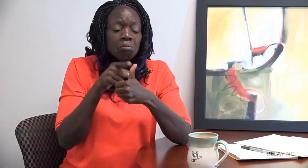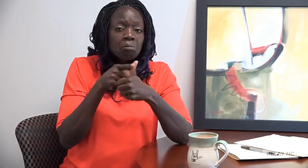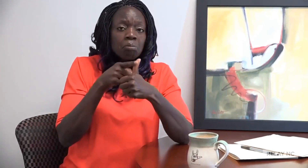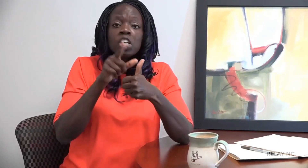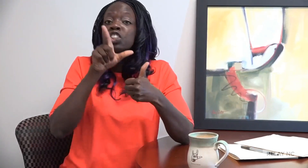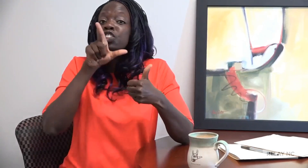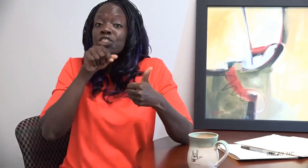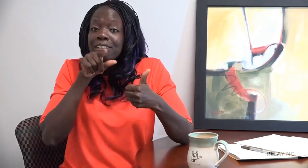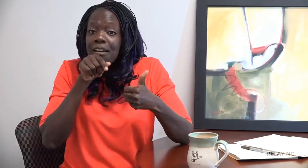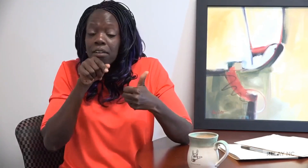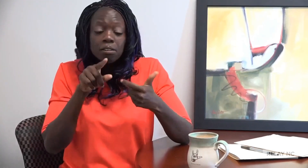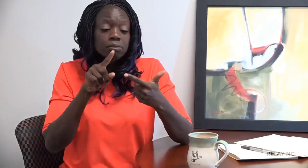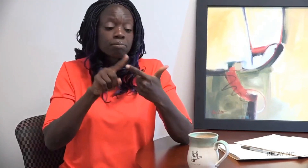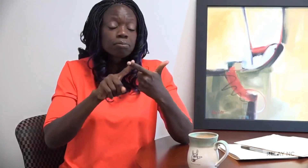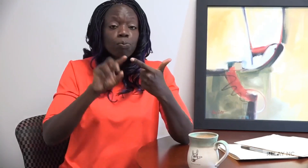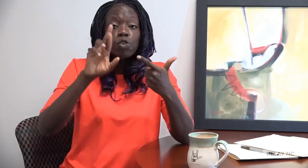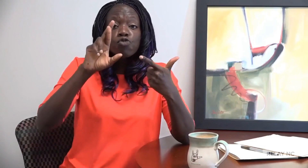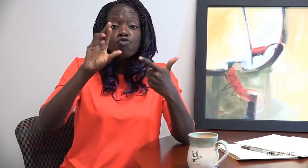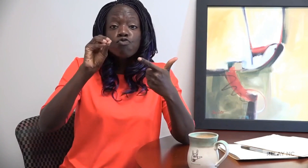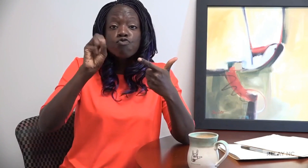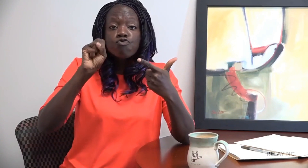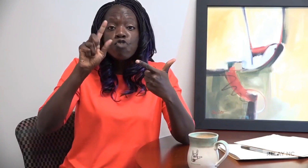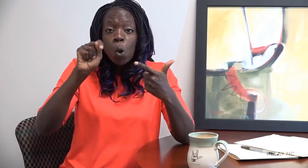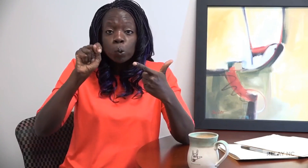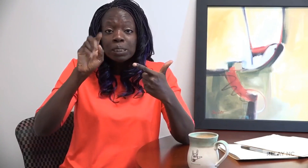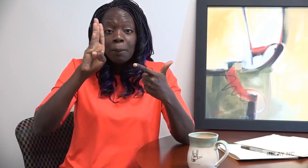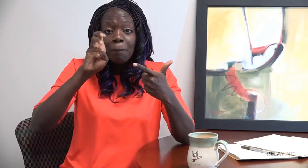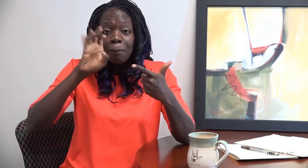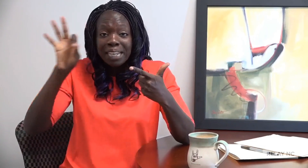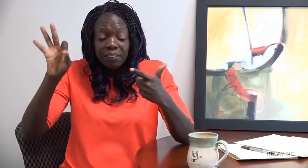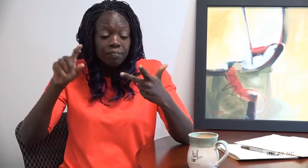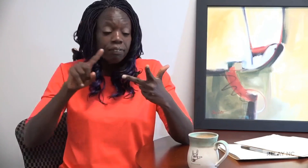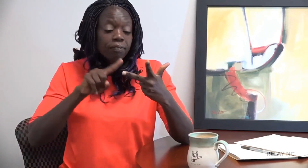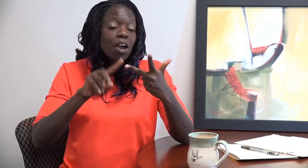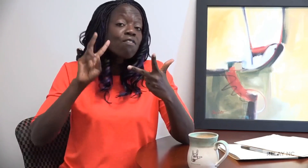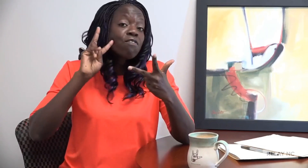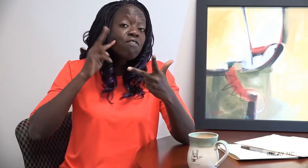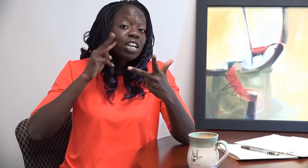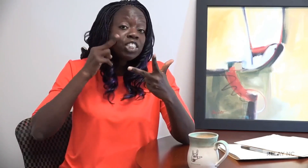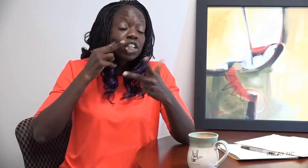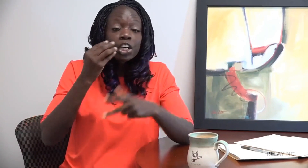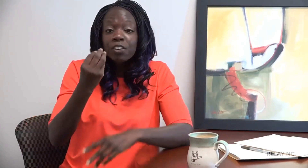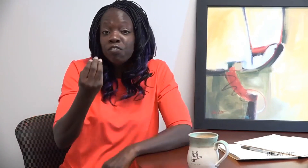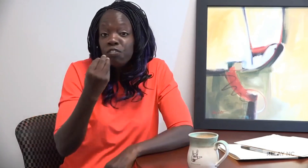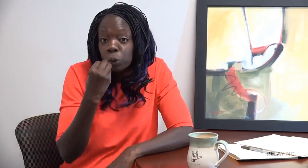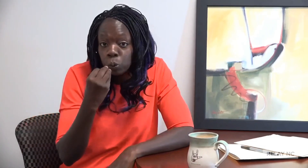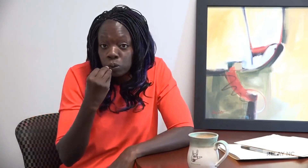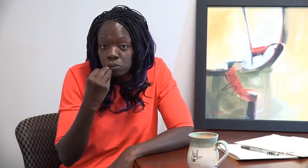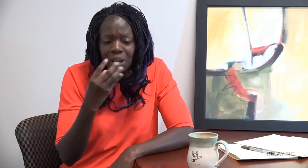chicken, roast beef, or vegetarian food